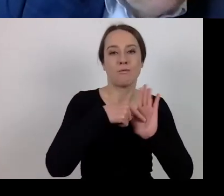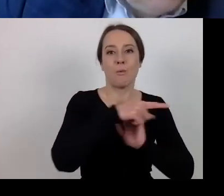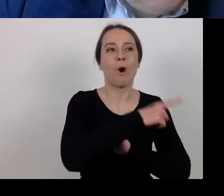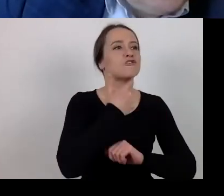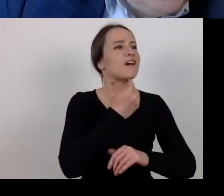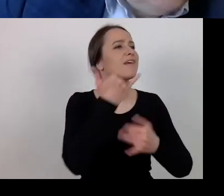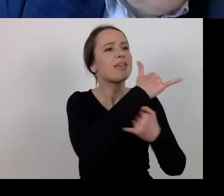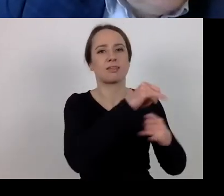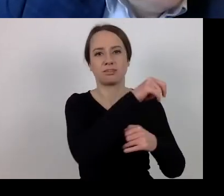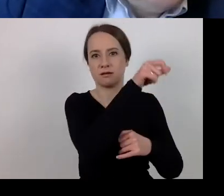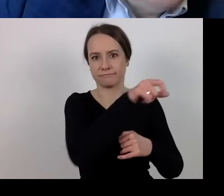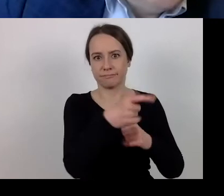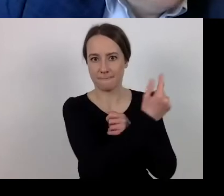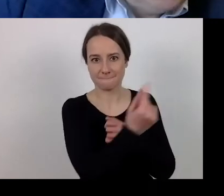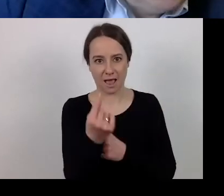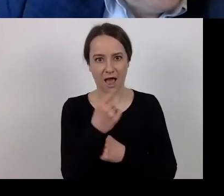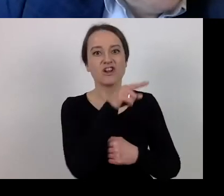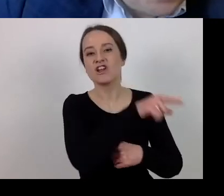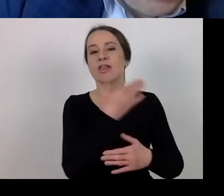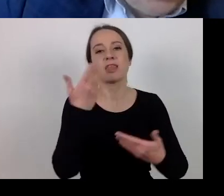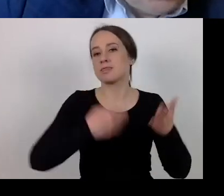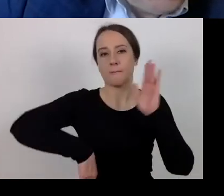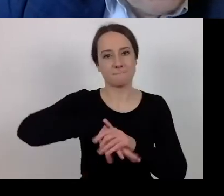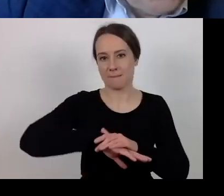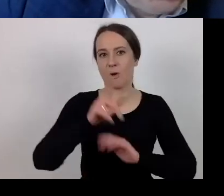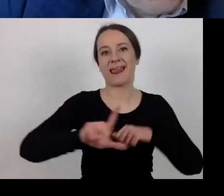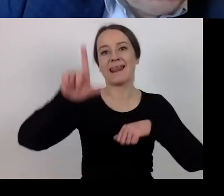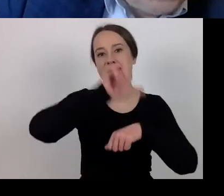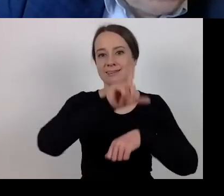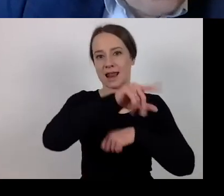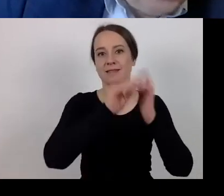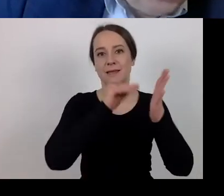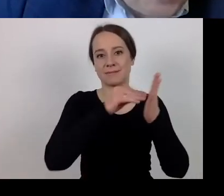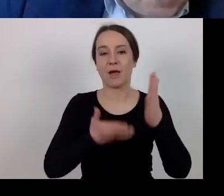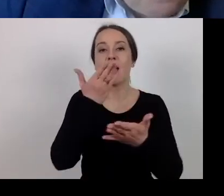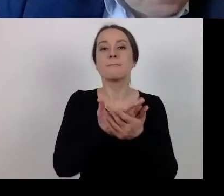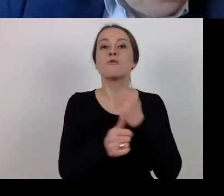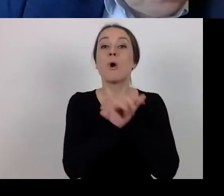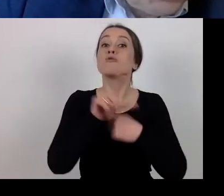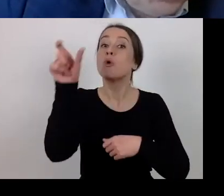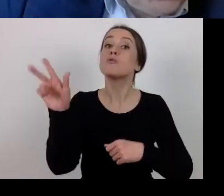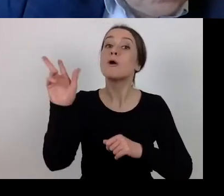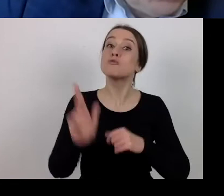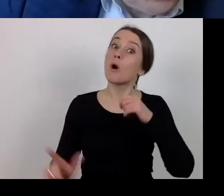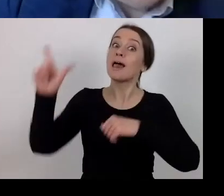e.g. on grounds of not authorising the leader to sign the application. Because the leader signs the application,